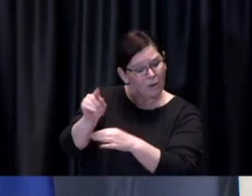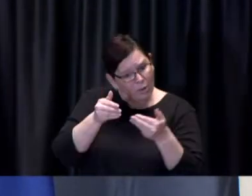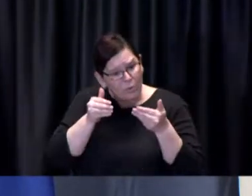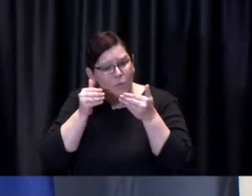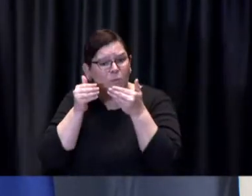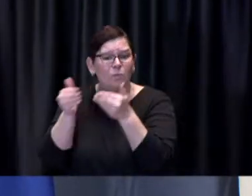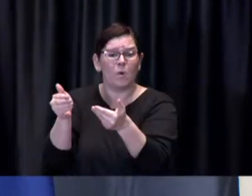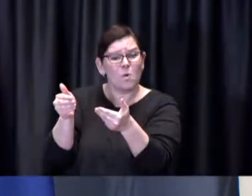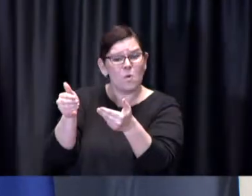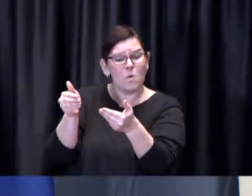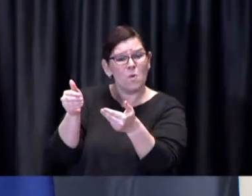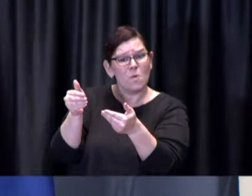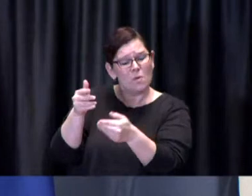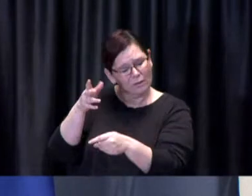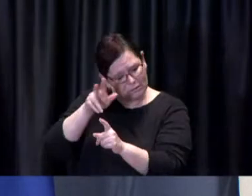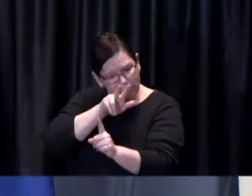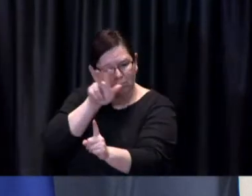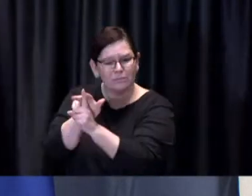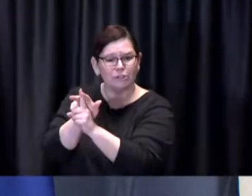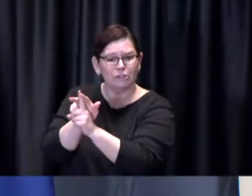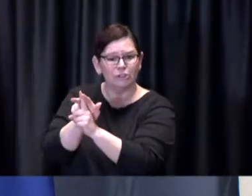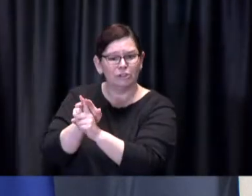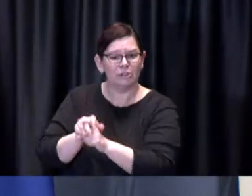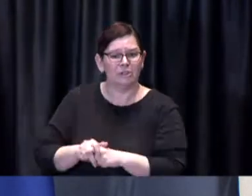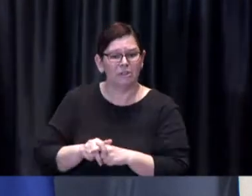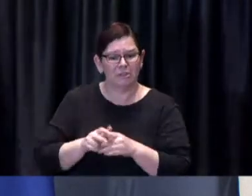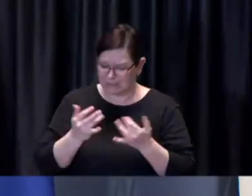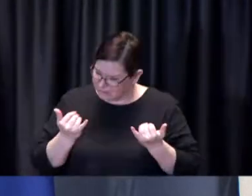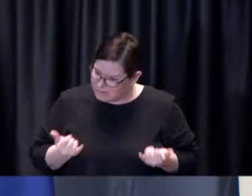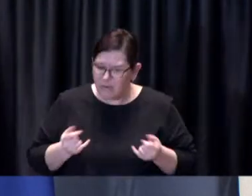to get your dose of vaccine at our City-run clinics.